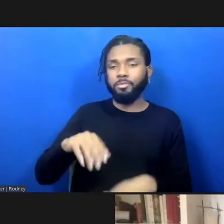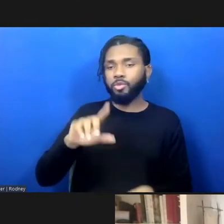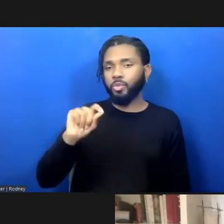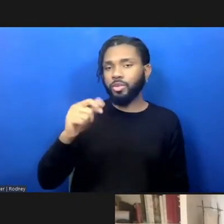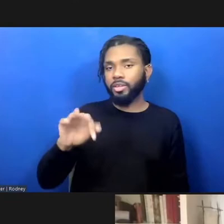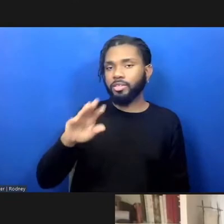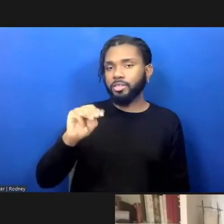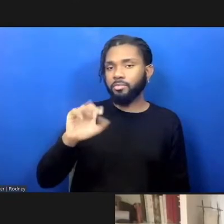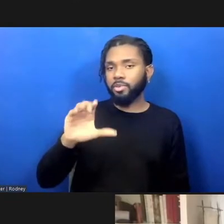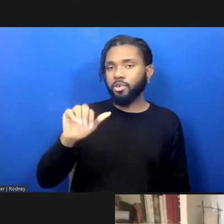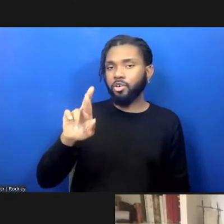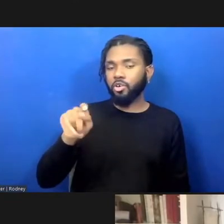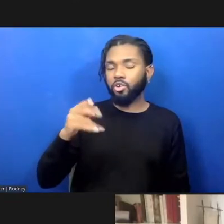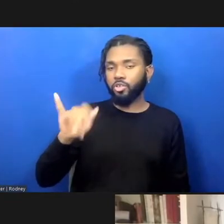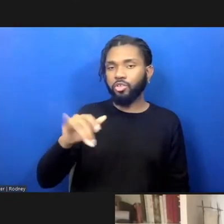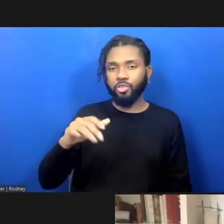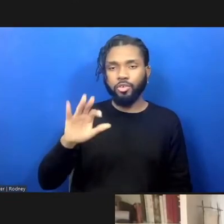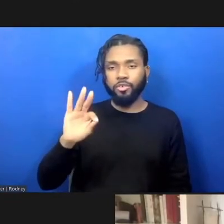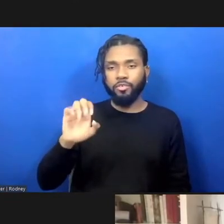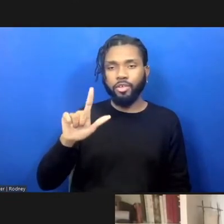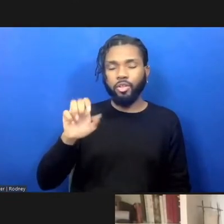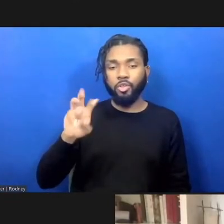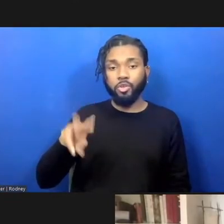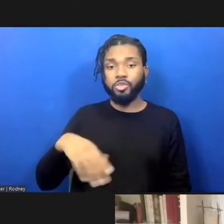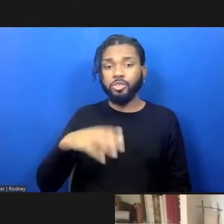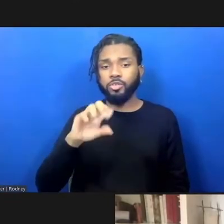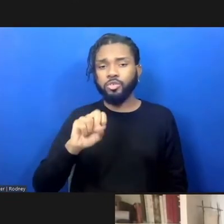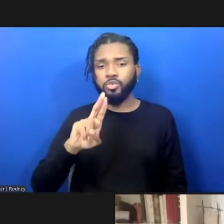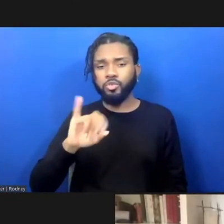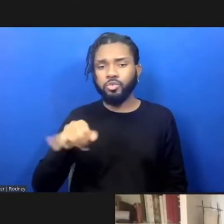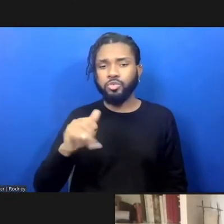So, sujatha, I want to kind of lay some groundwork with you first.